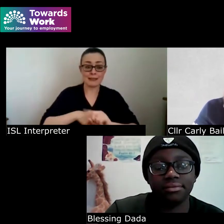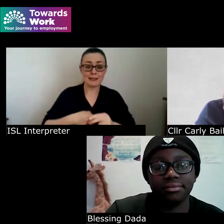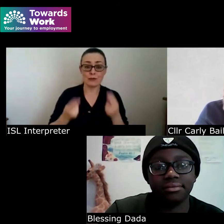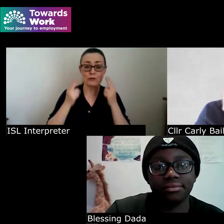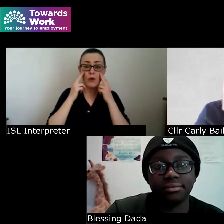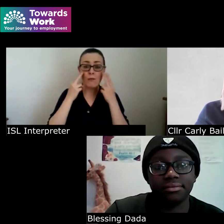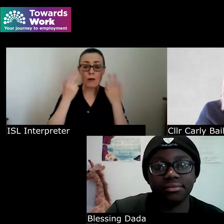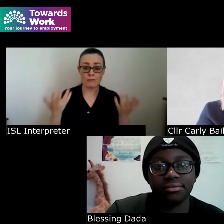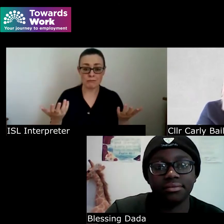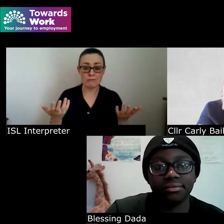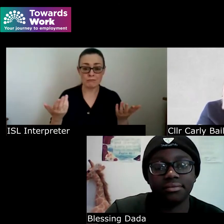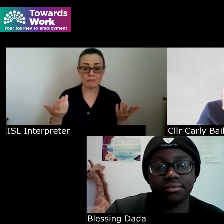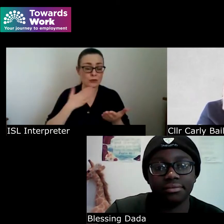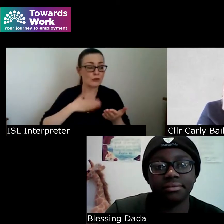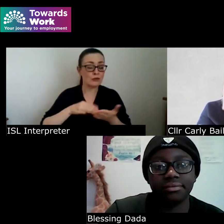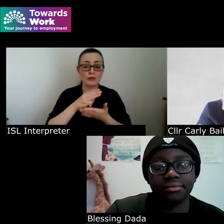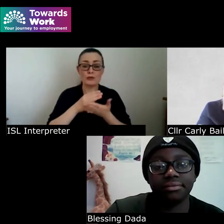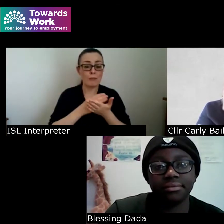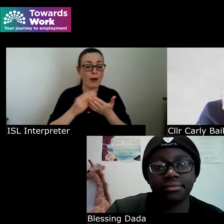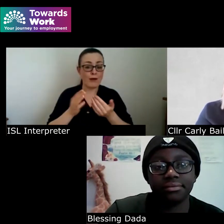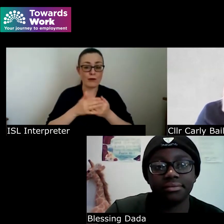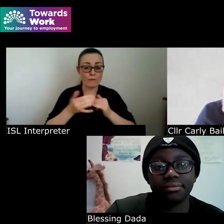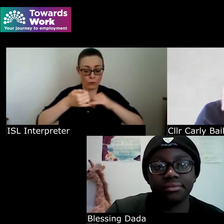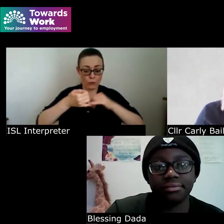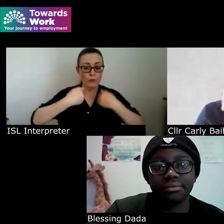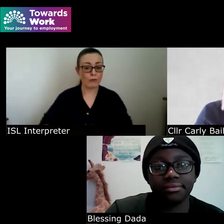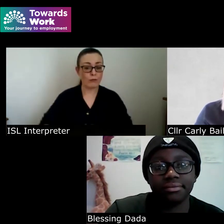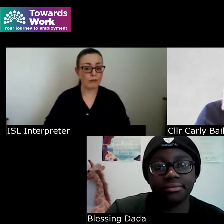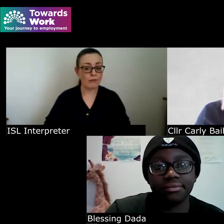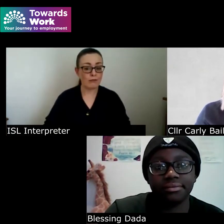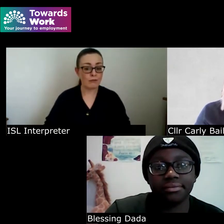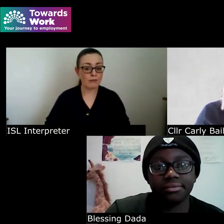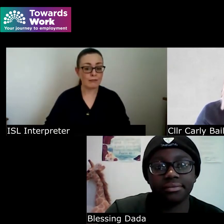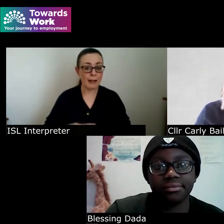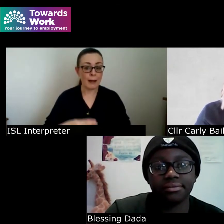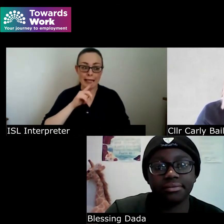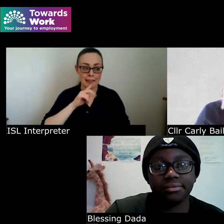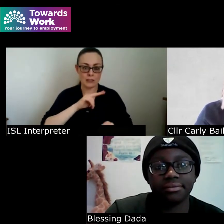it's just a part and piece of who we are it's not everything about who we are but it's just a part